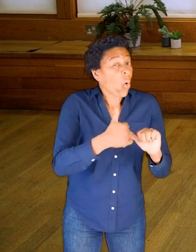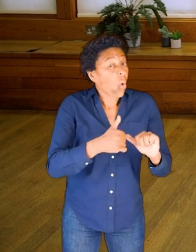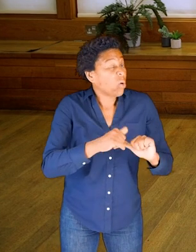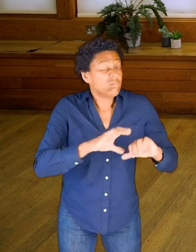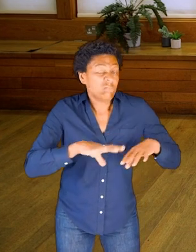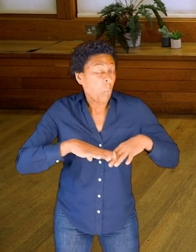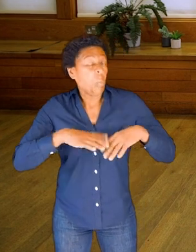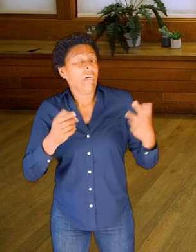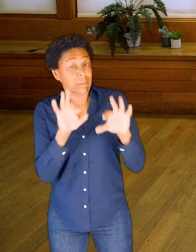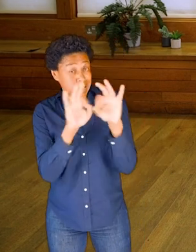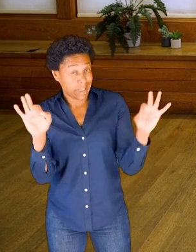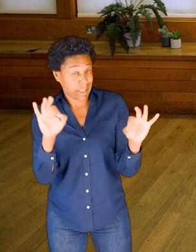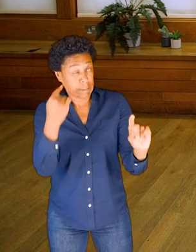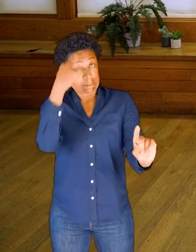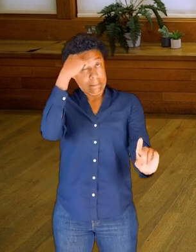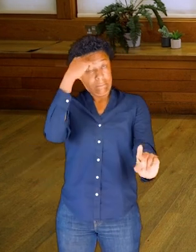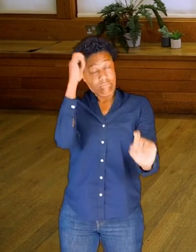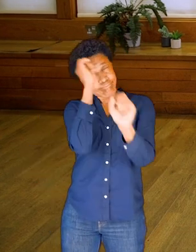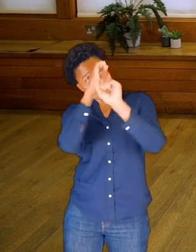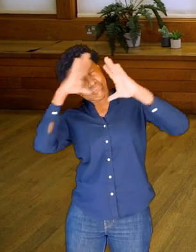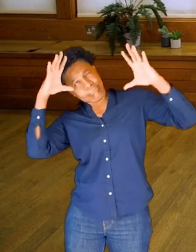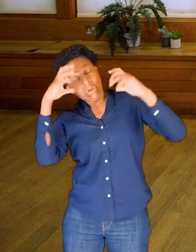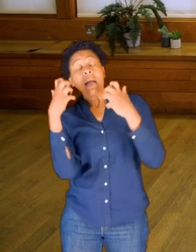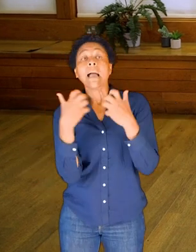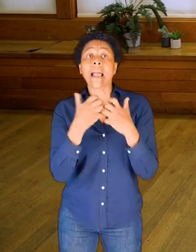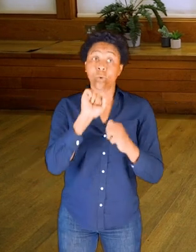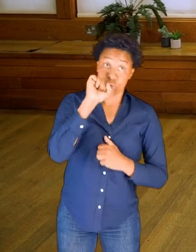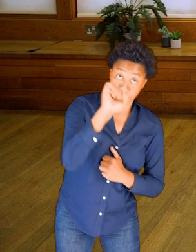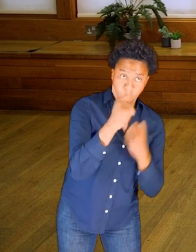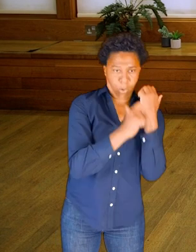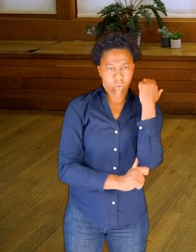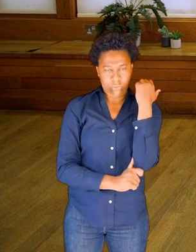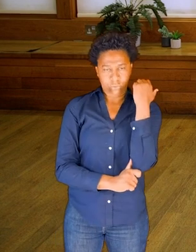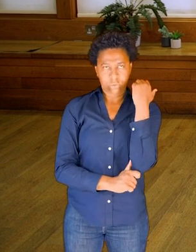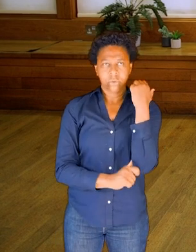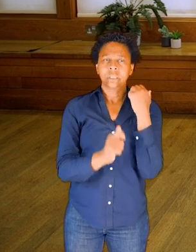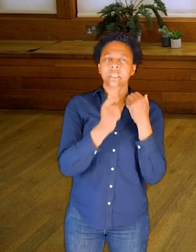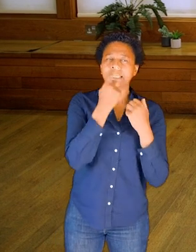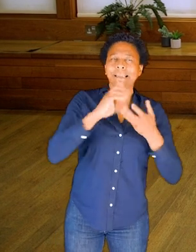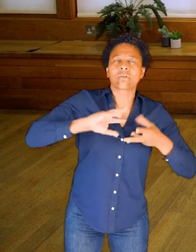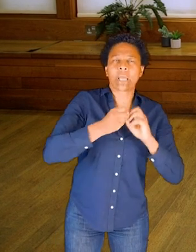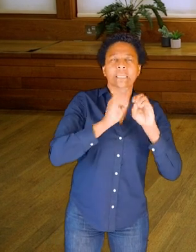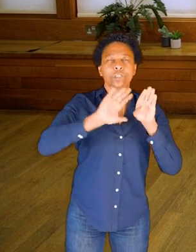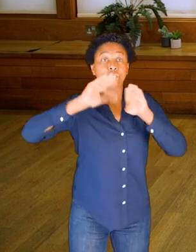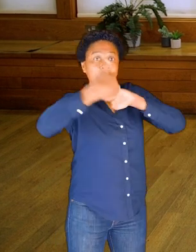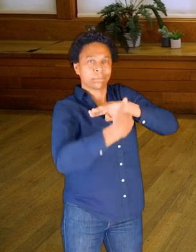how your long bones might draw clear shapes in space.